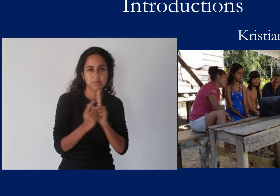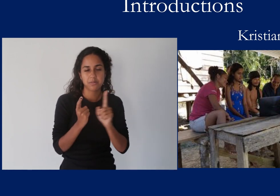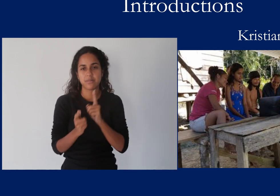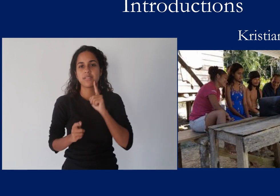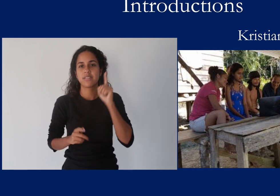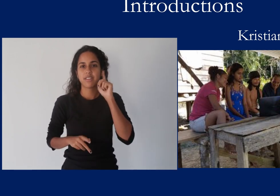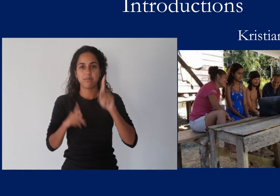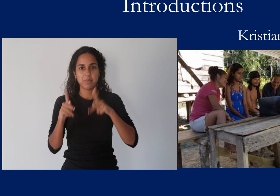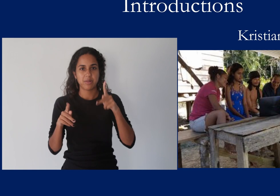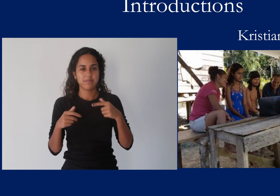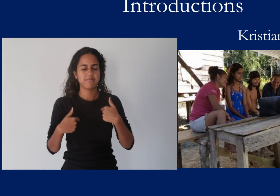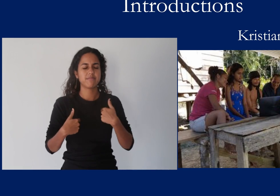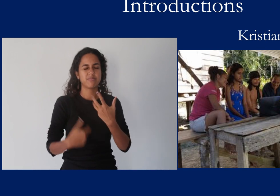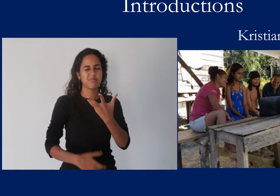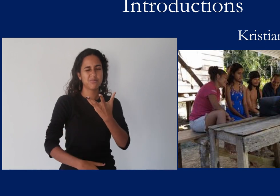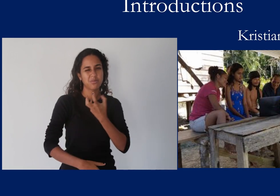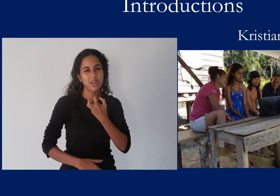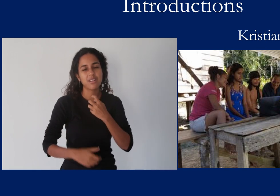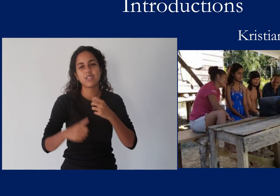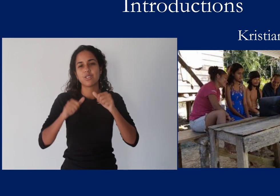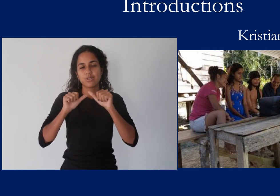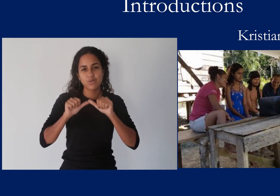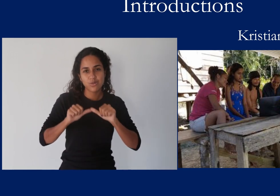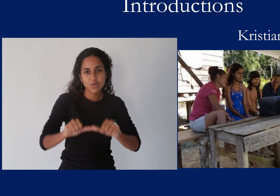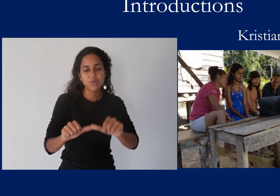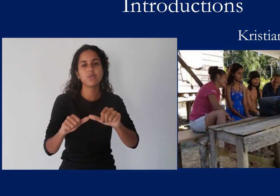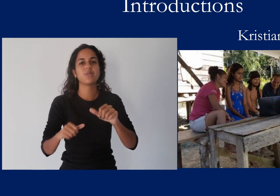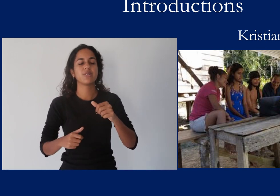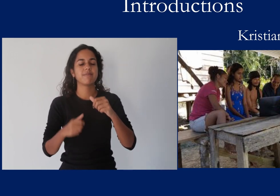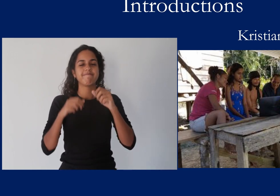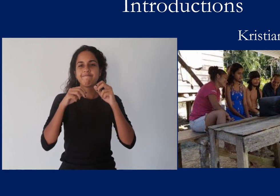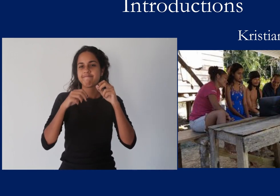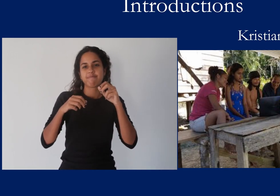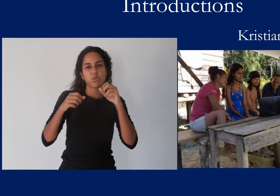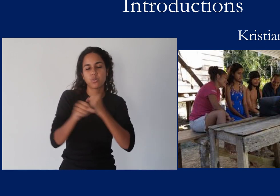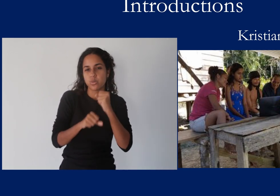where i met lots of different deaf people. My goal is to continue working on sign language